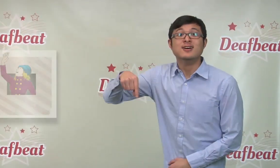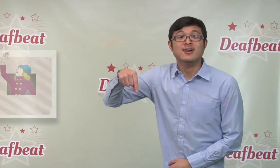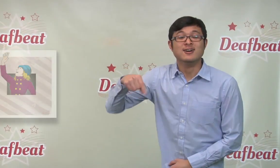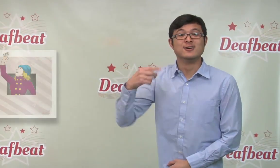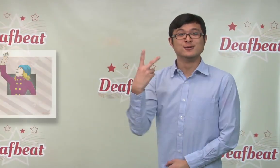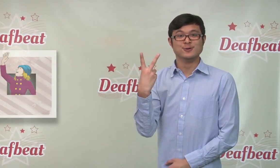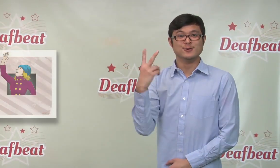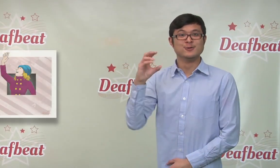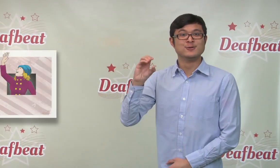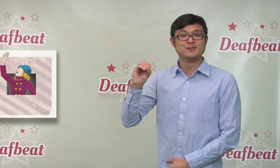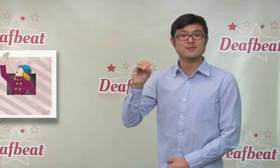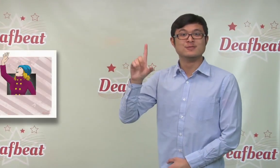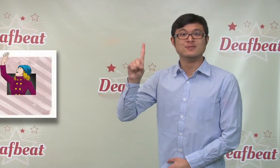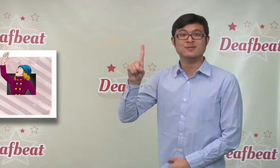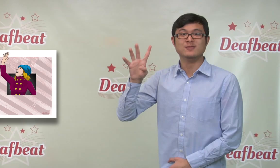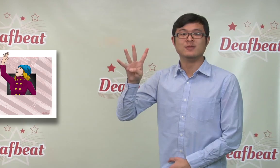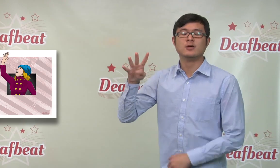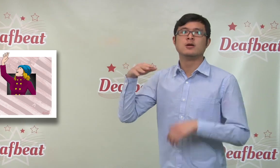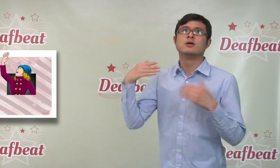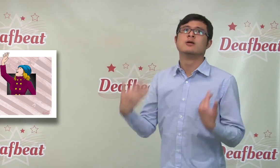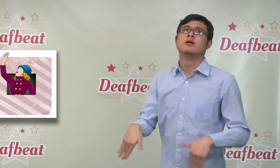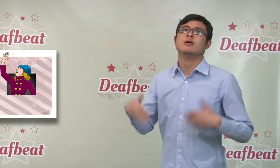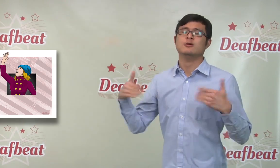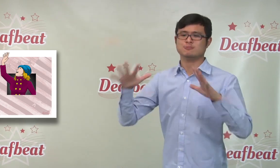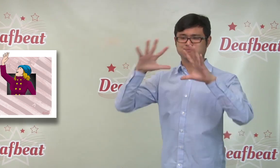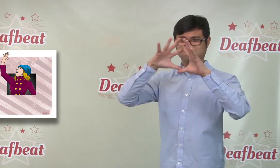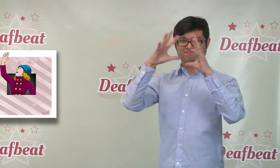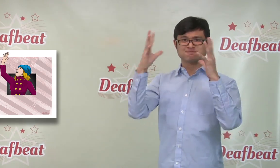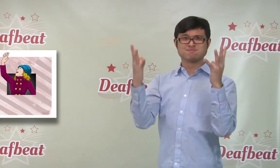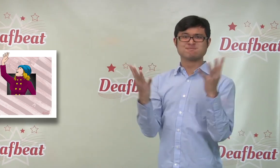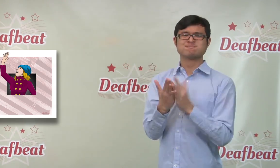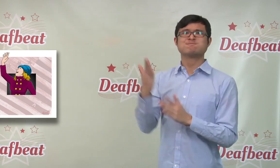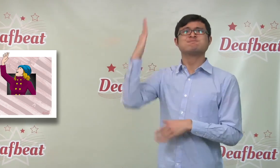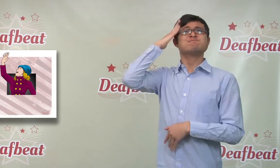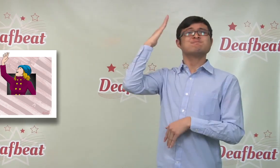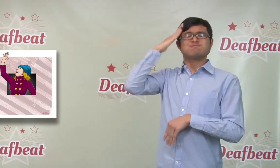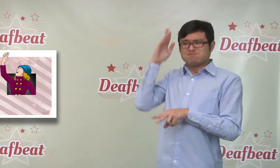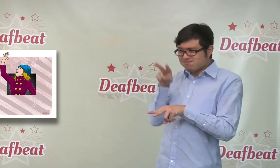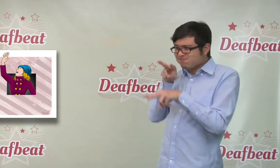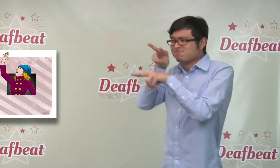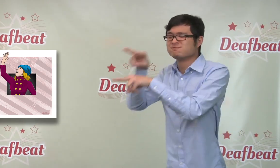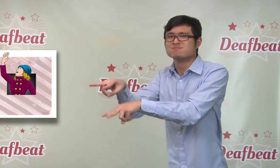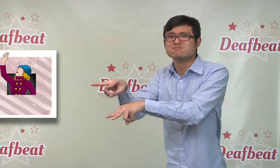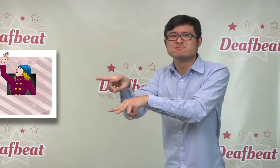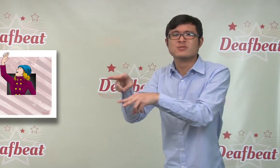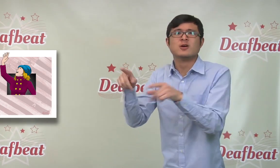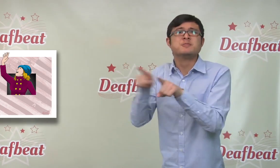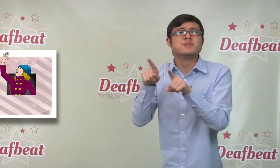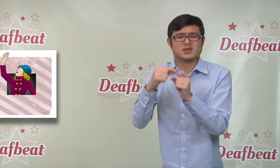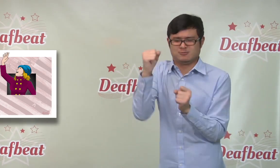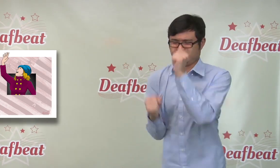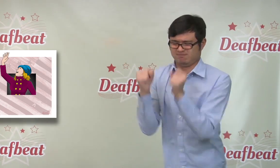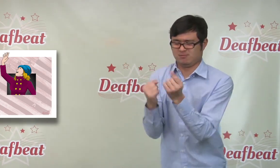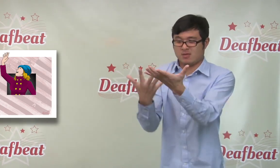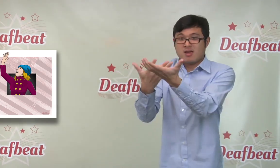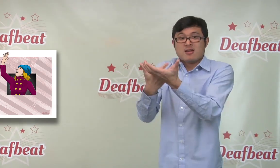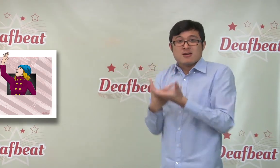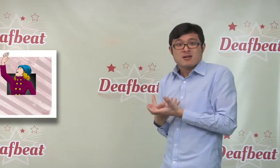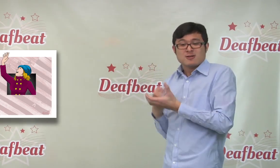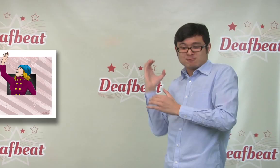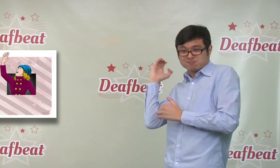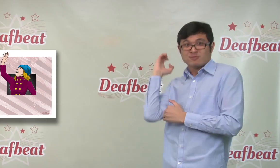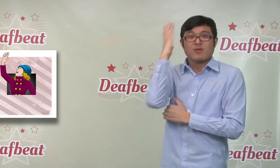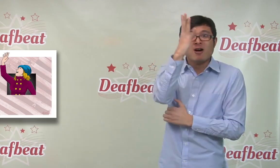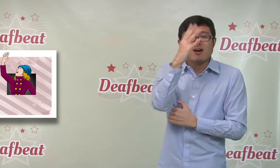2014 has been a big thing for the